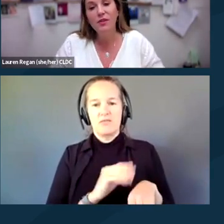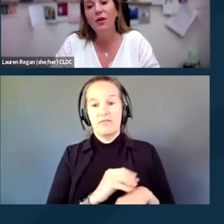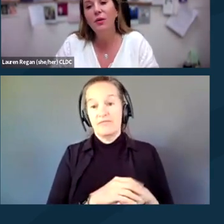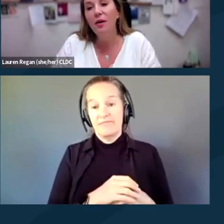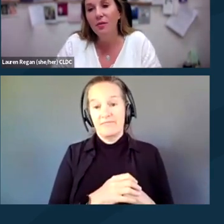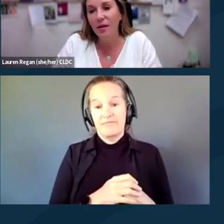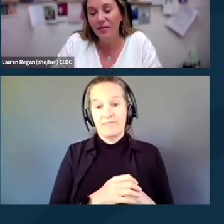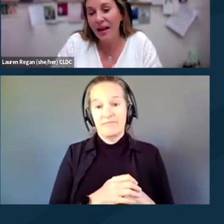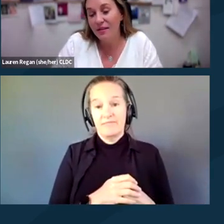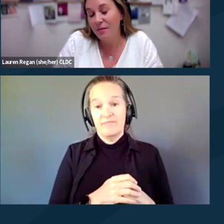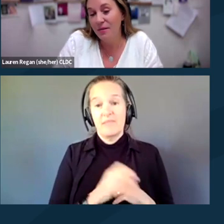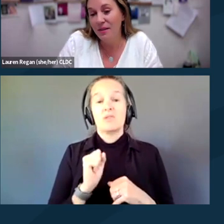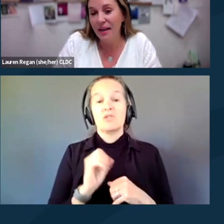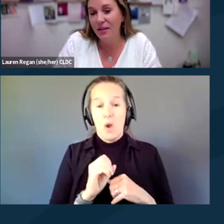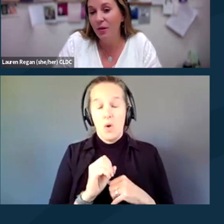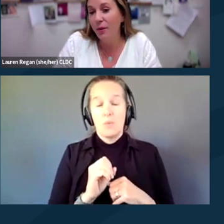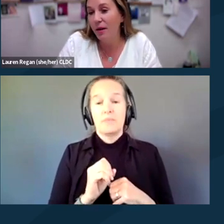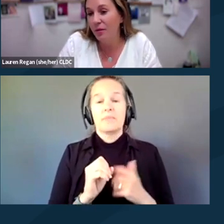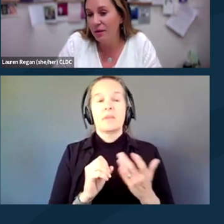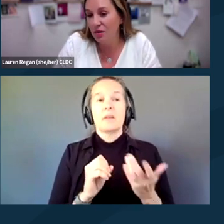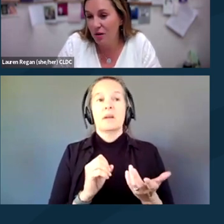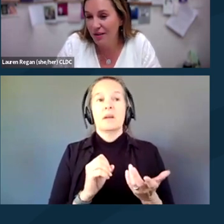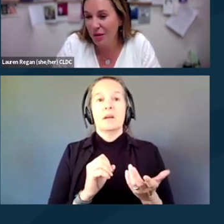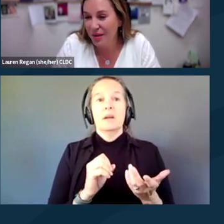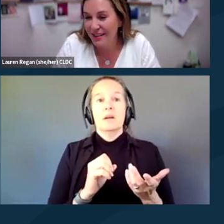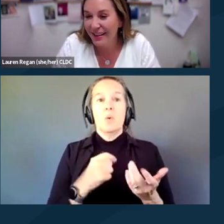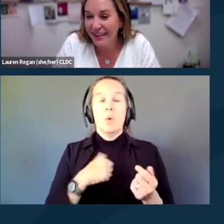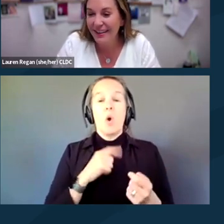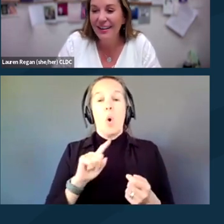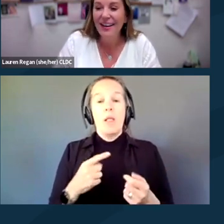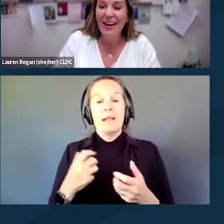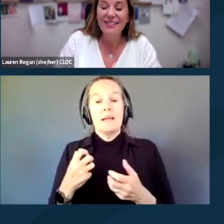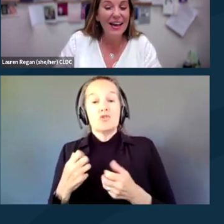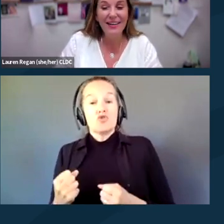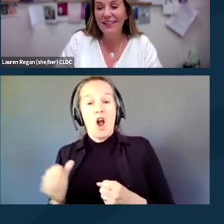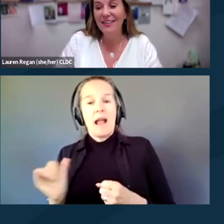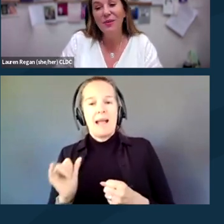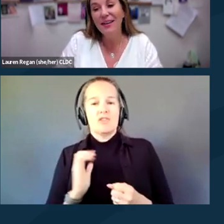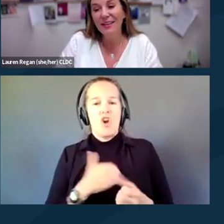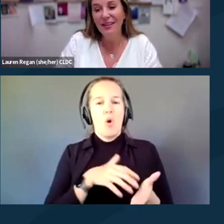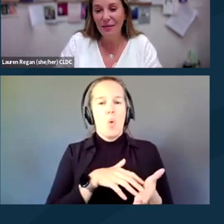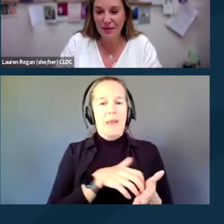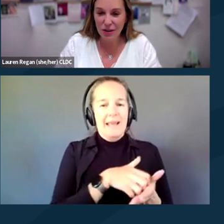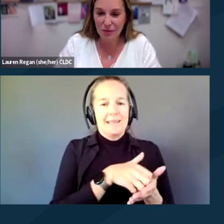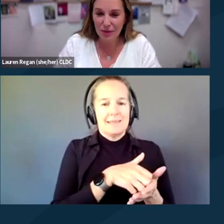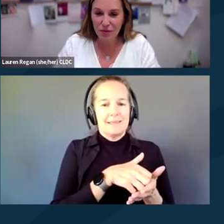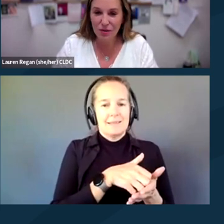So that to say we are only as strong as our weakest link and anything in writing can potentially be used